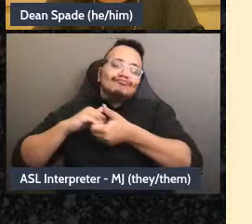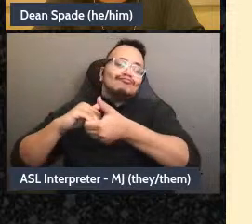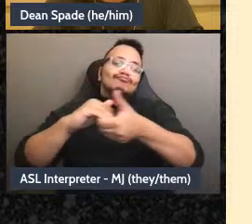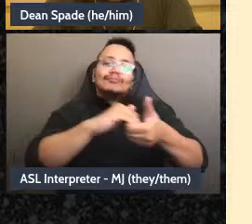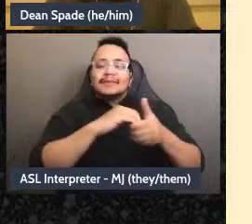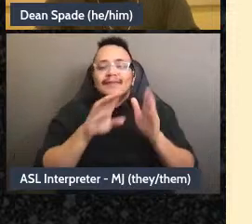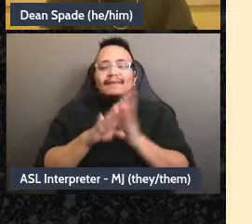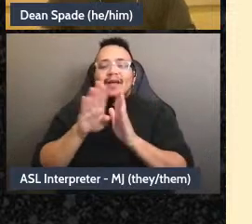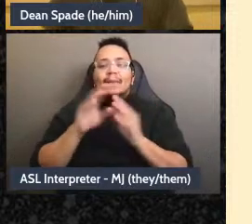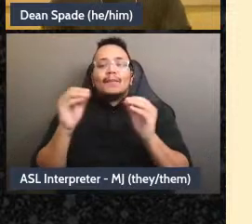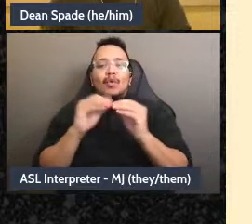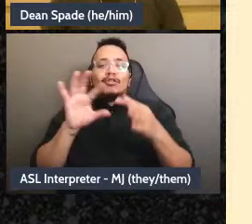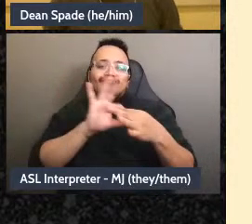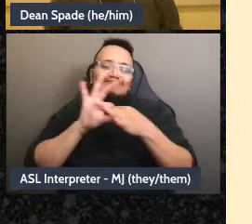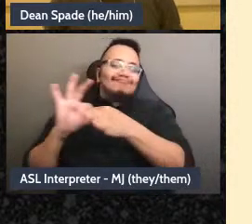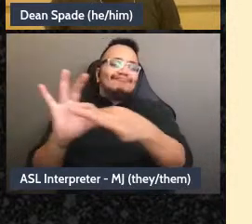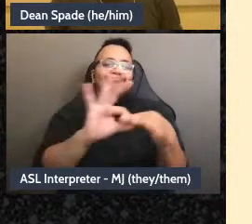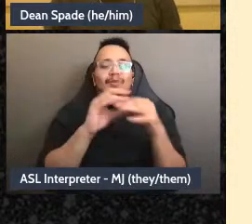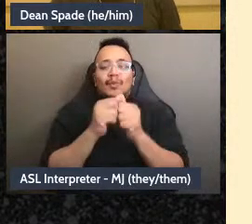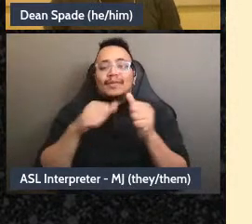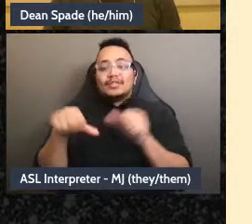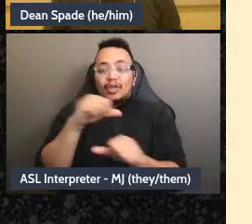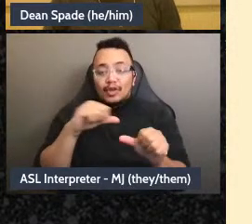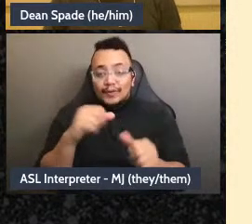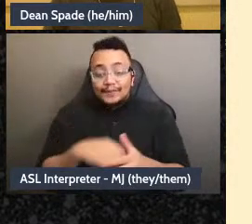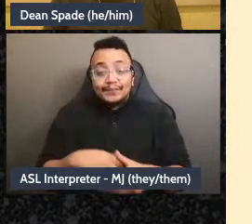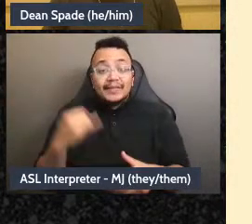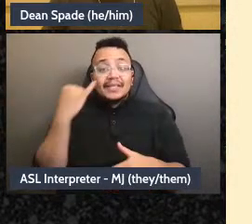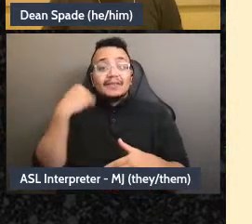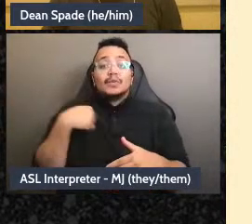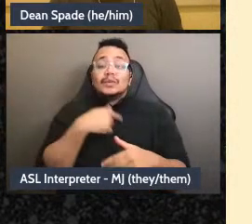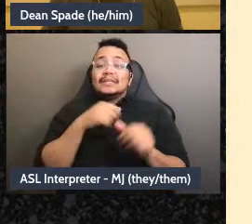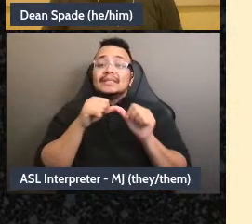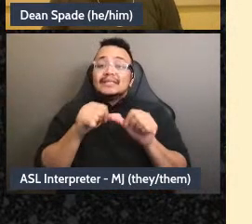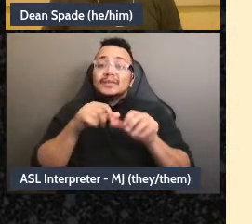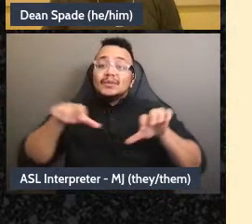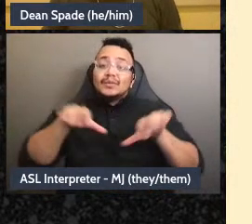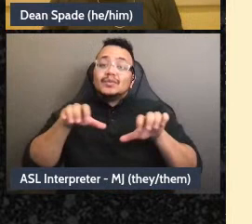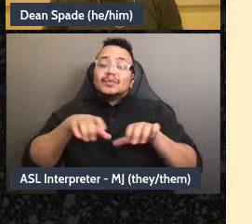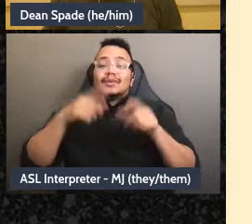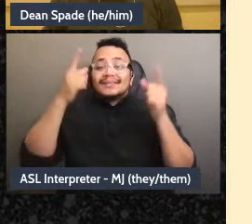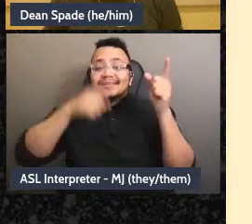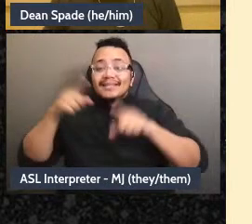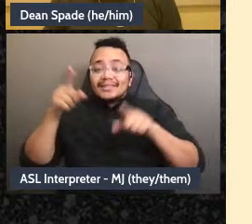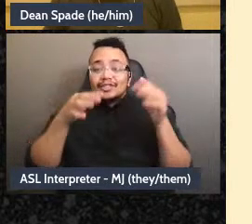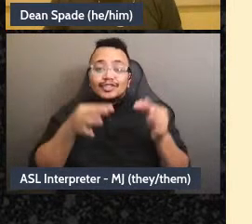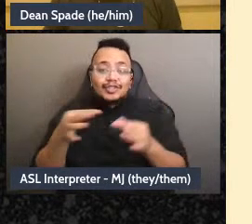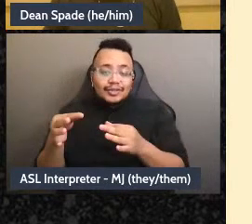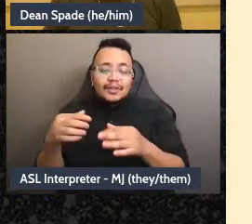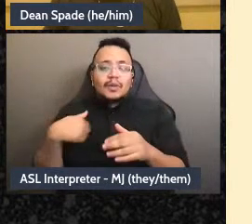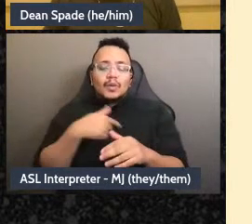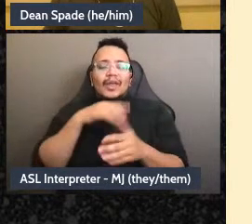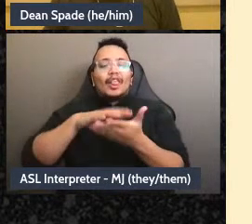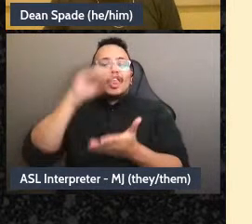Ultimately when we're practicing intense decision making we can learn this skill of being. Rather